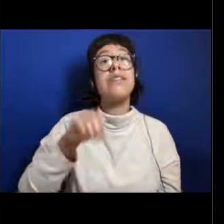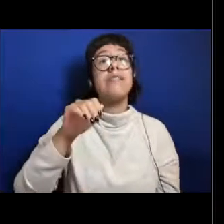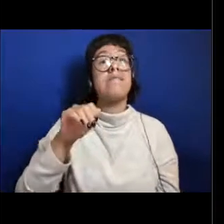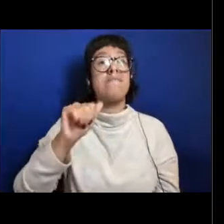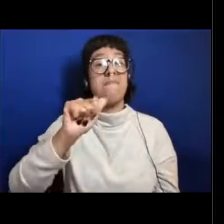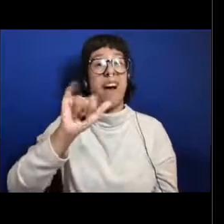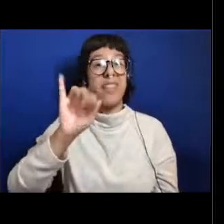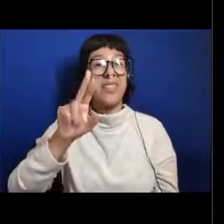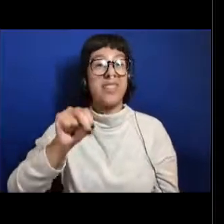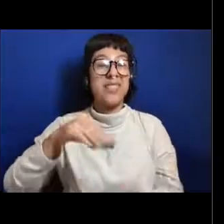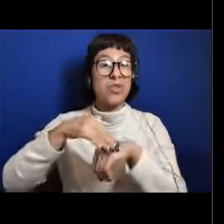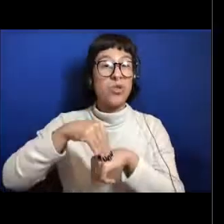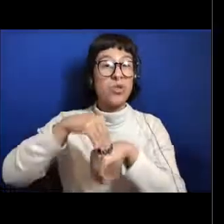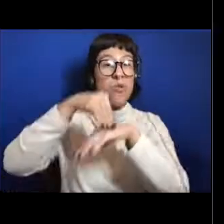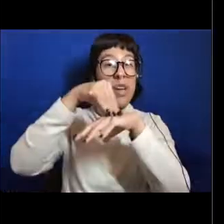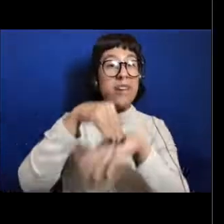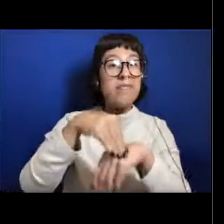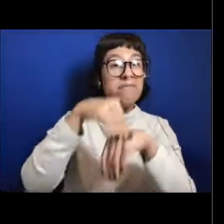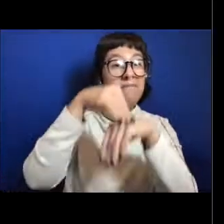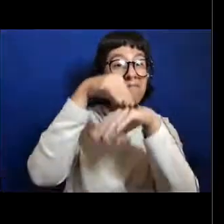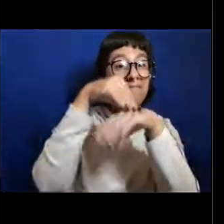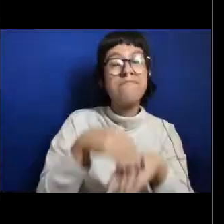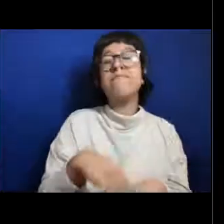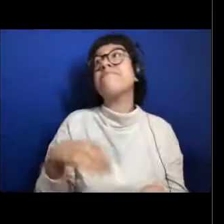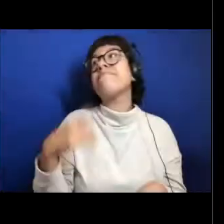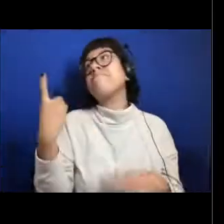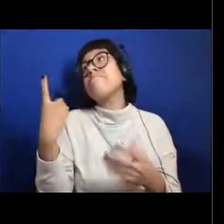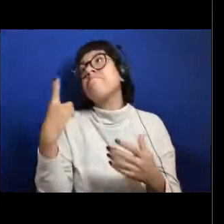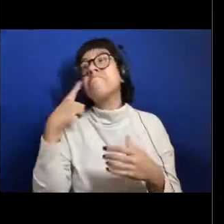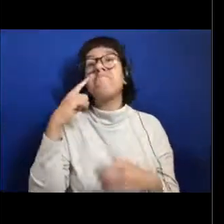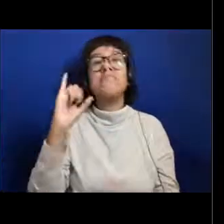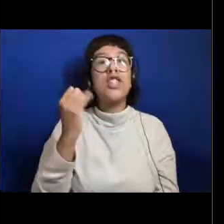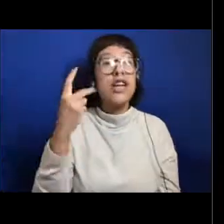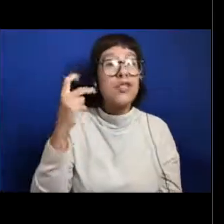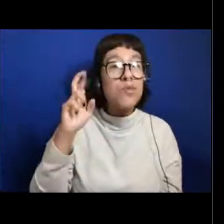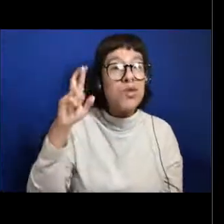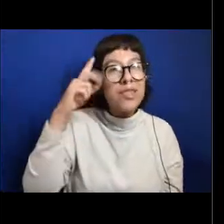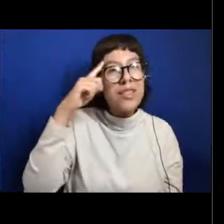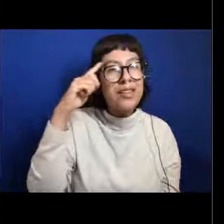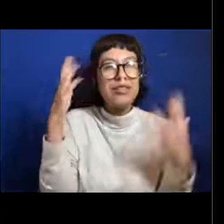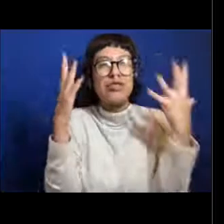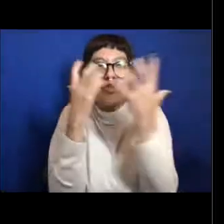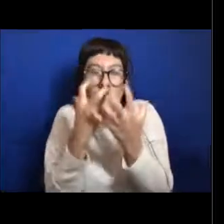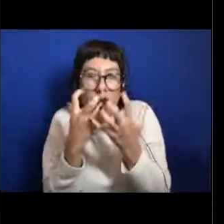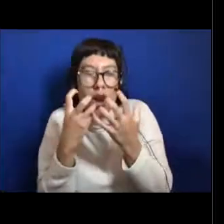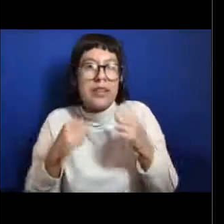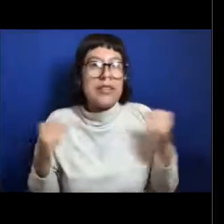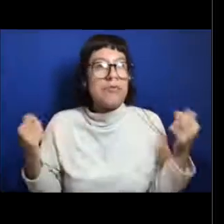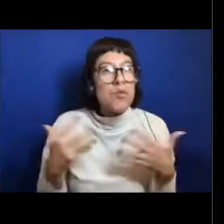Chris thinks of bioluminescence. Jasper thinks big dark and spooky. Connor thinks of pressure.